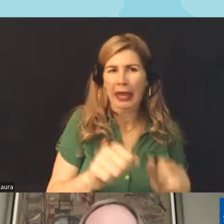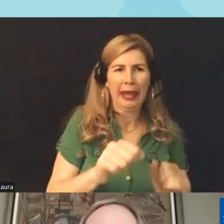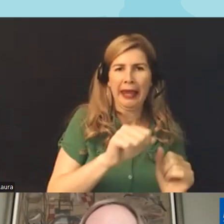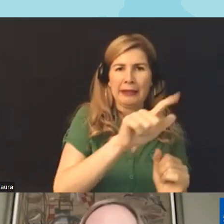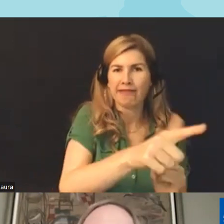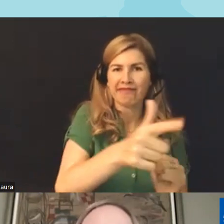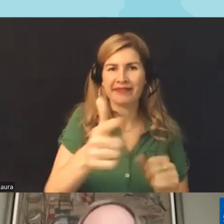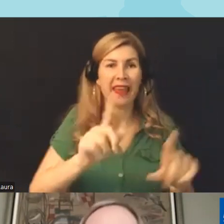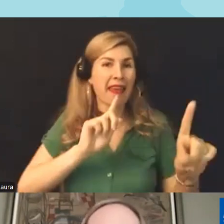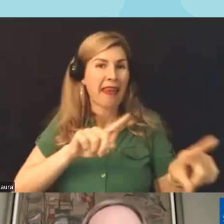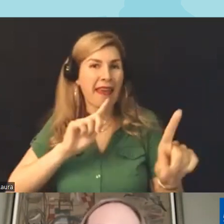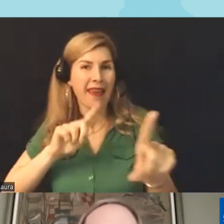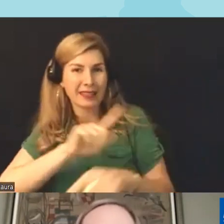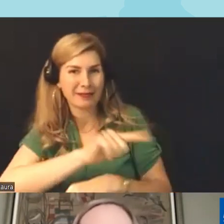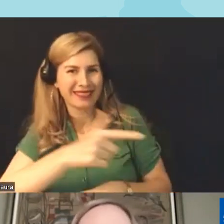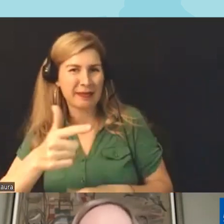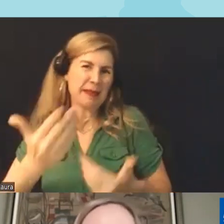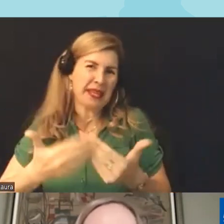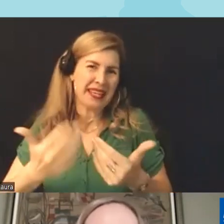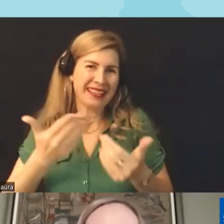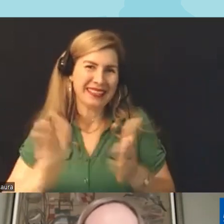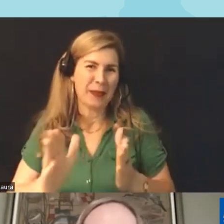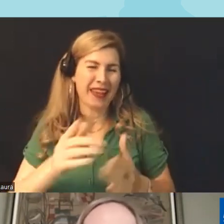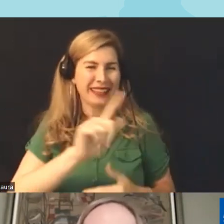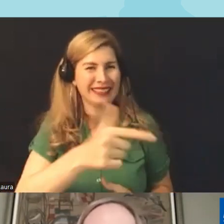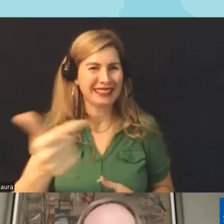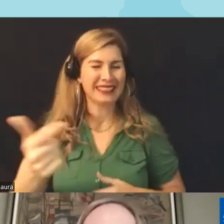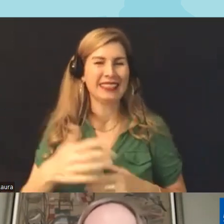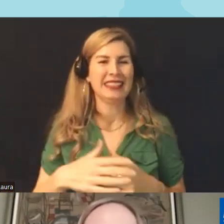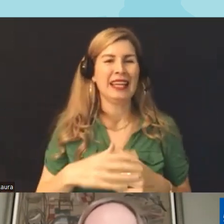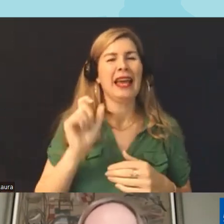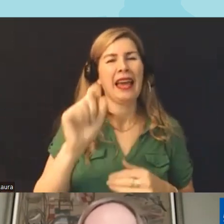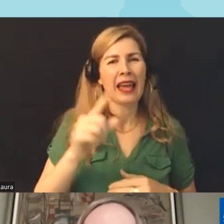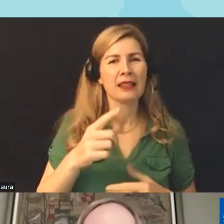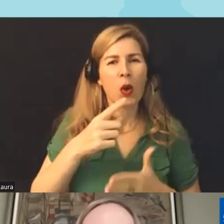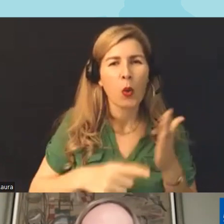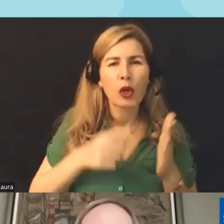perhaps is the is the easiest way to to to go uh so what are you all observing in your state